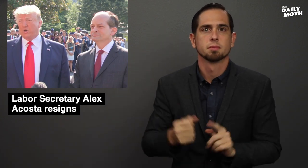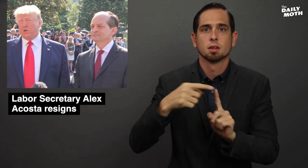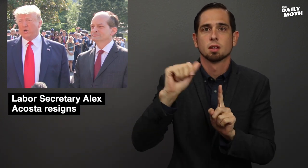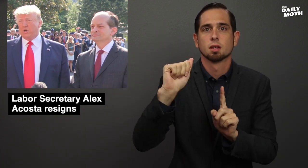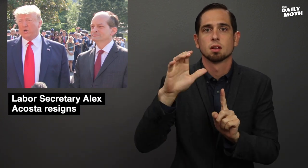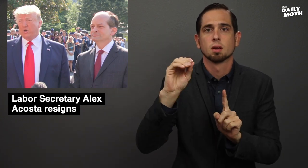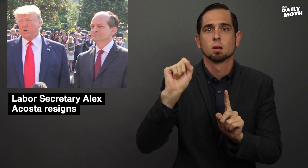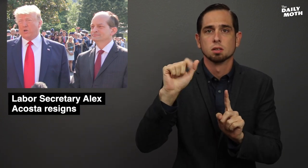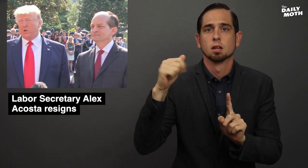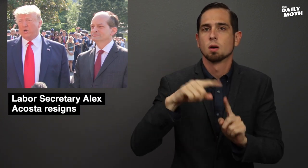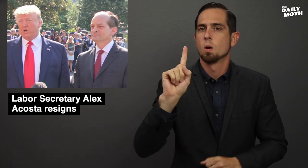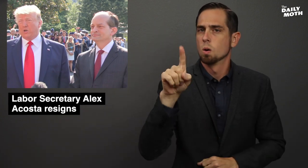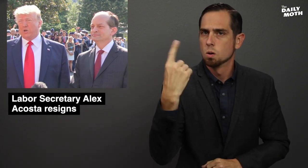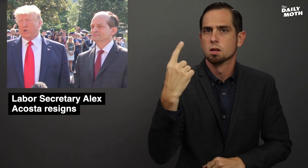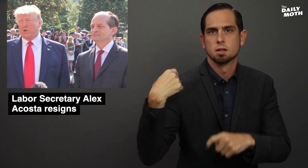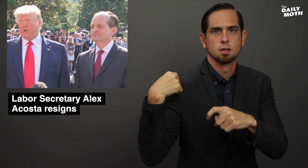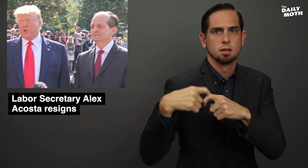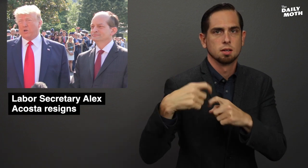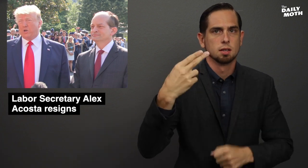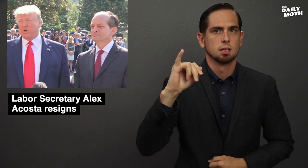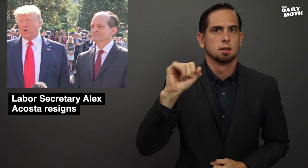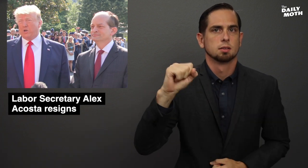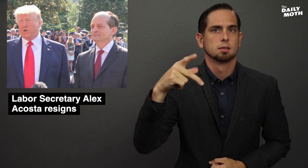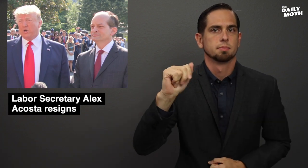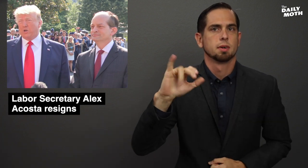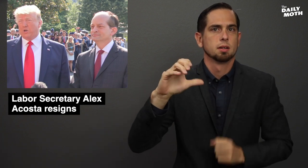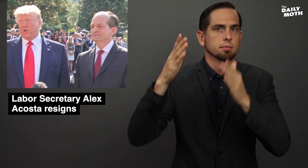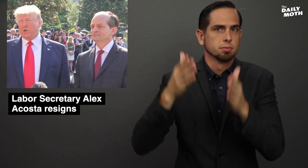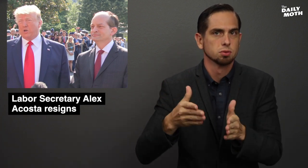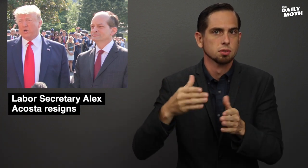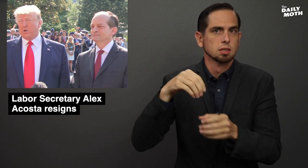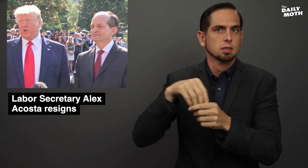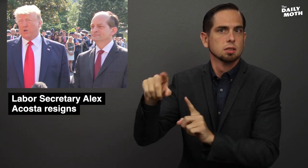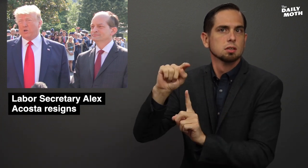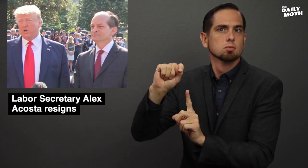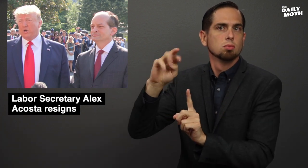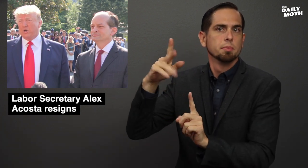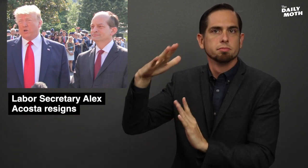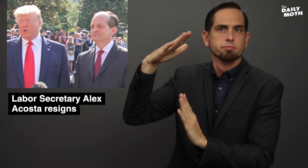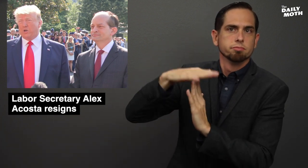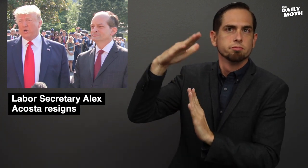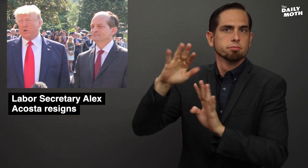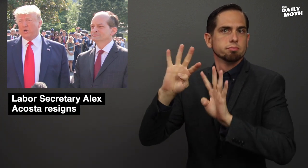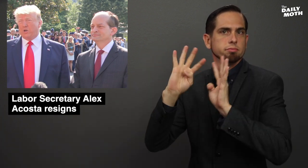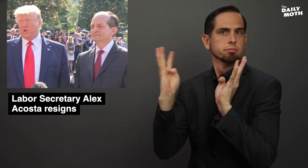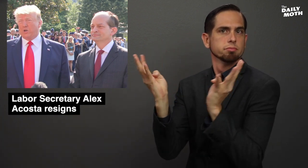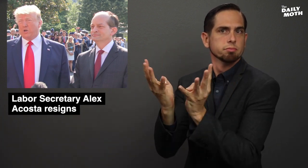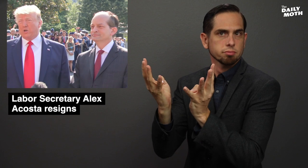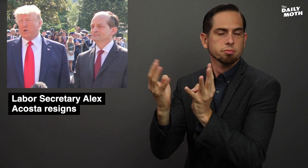Acosta is the only Hispanic person in Trump's cabinet